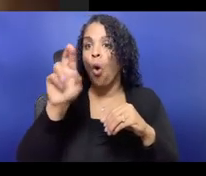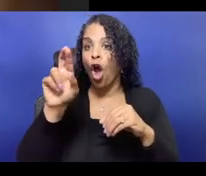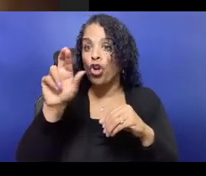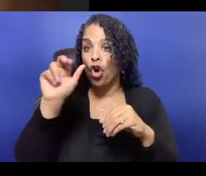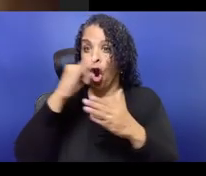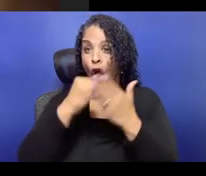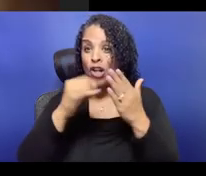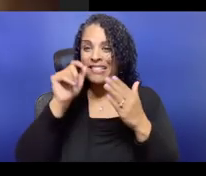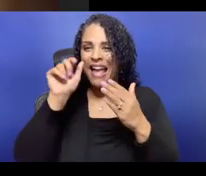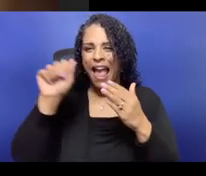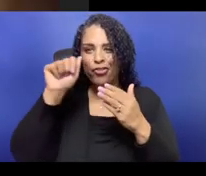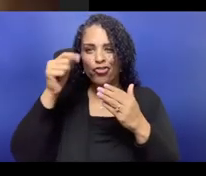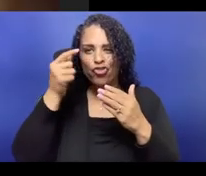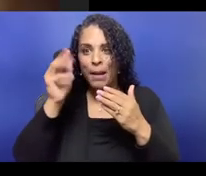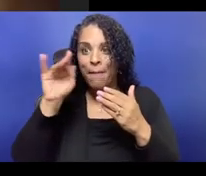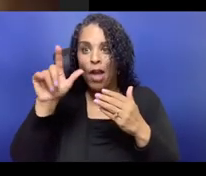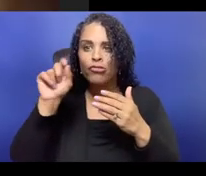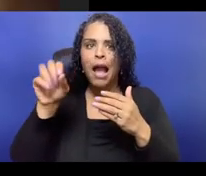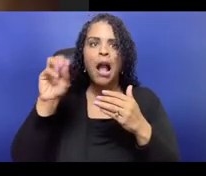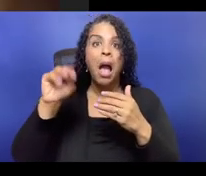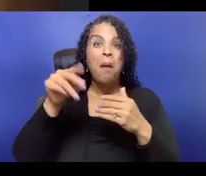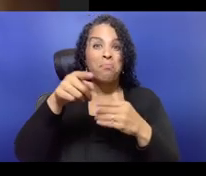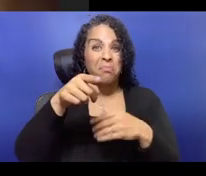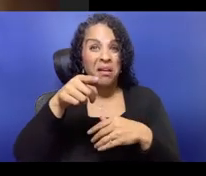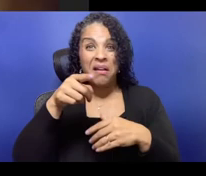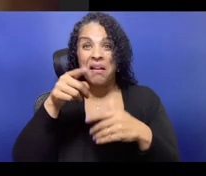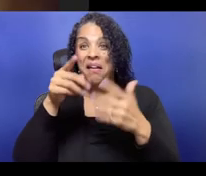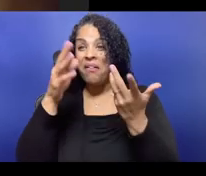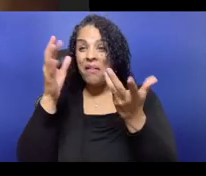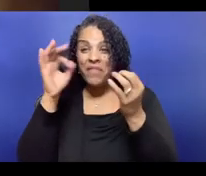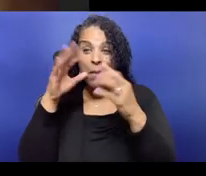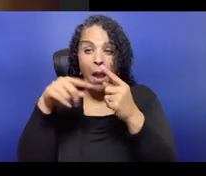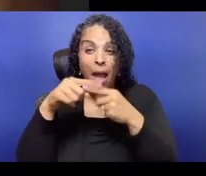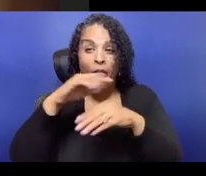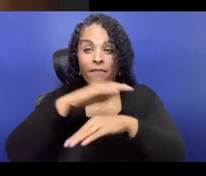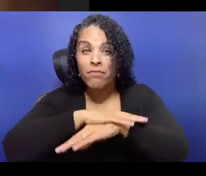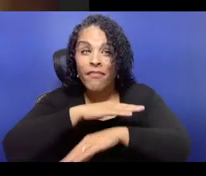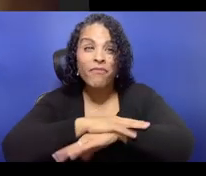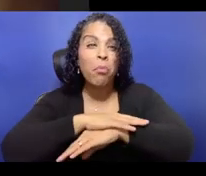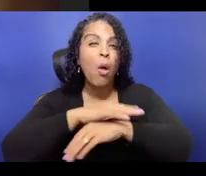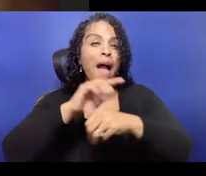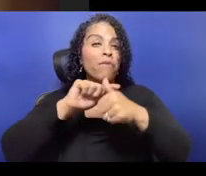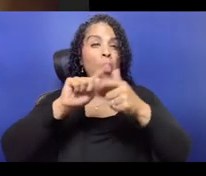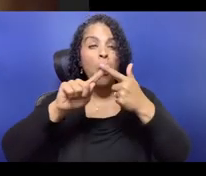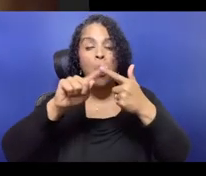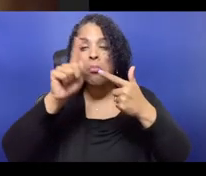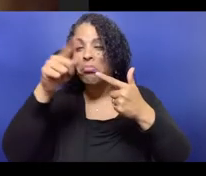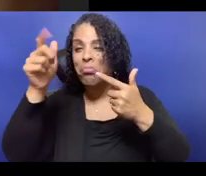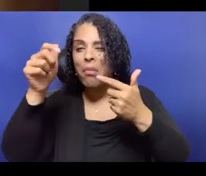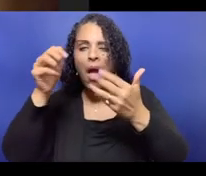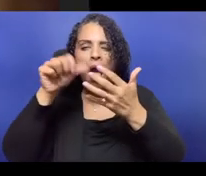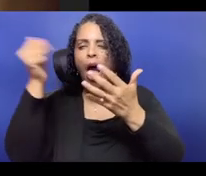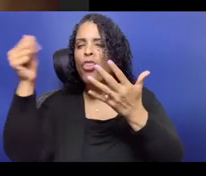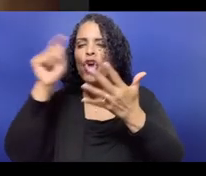Oh, sure, yeah, I was just thinking about, I'm gonna, this slide, I'm gonna share one more slide